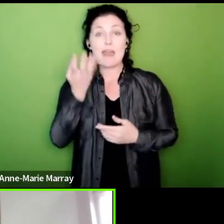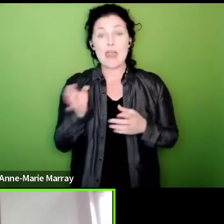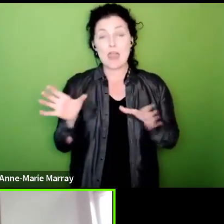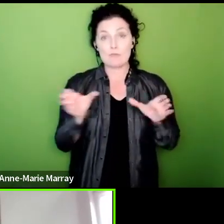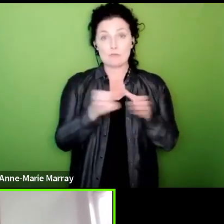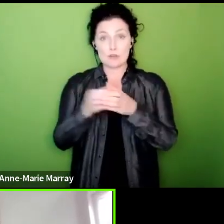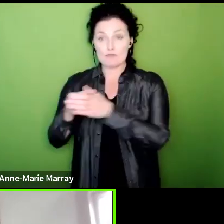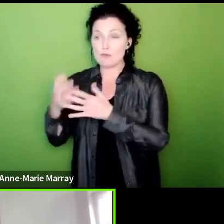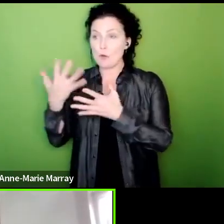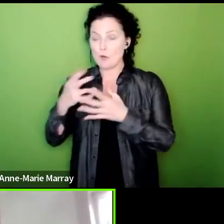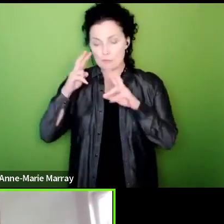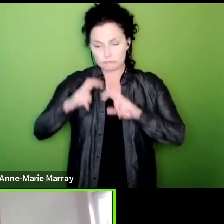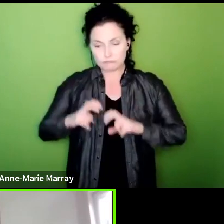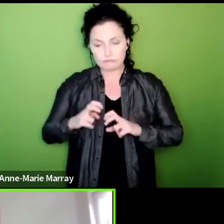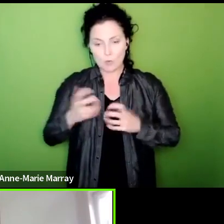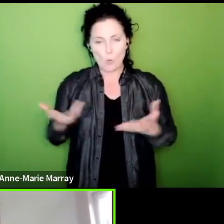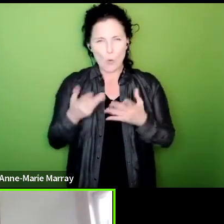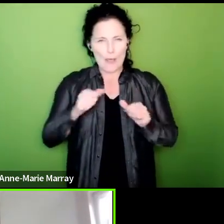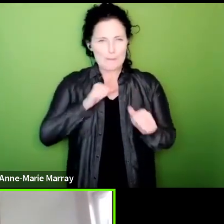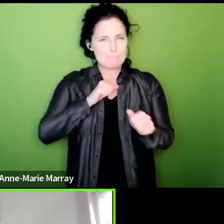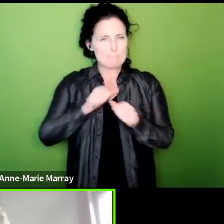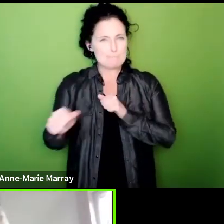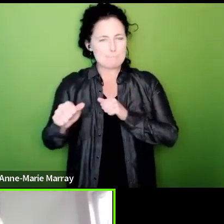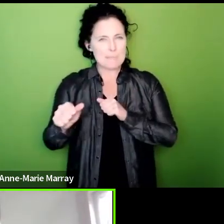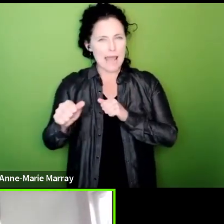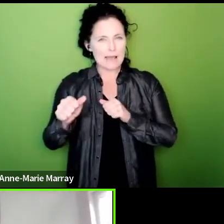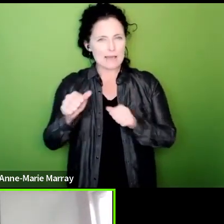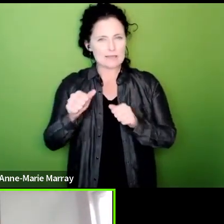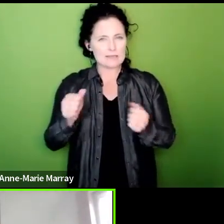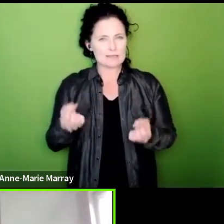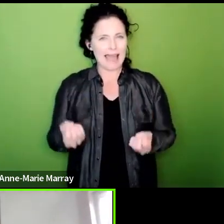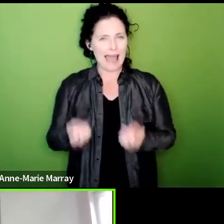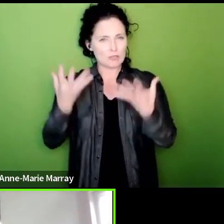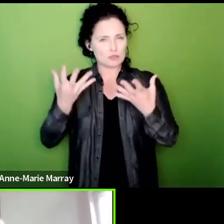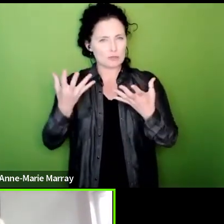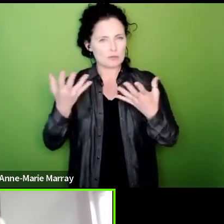in action could be taken Fran, and in coming to a conclusion what all of that is designed